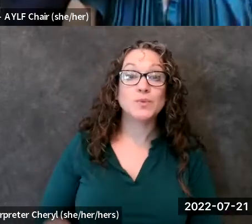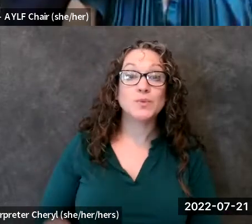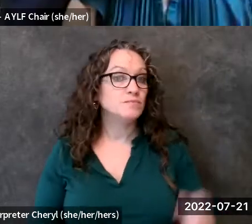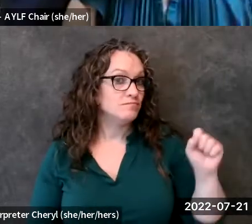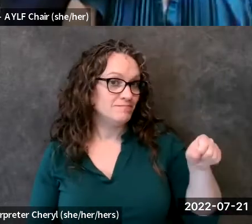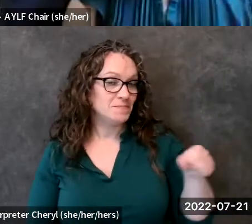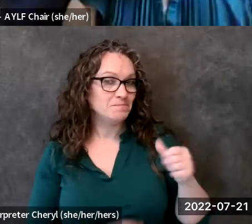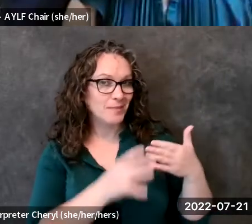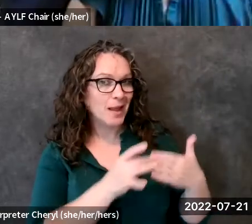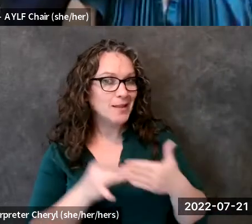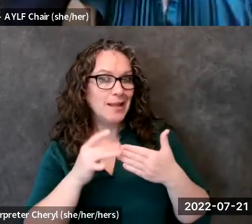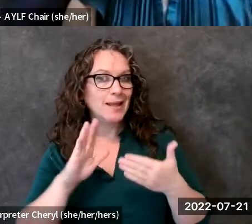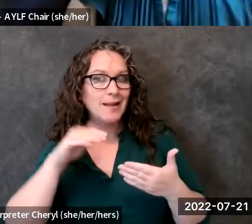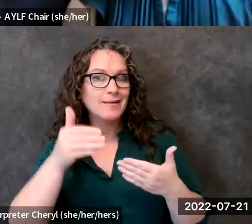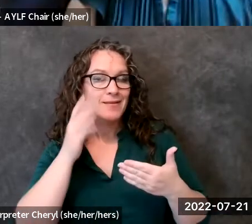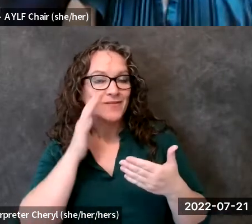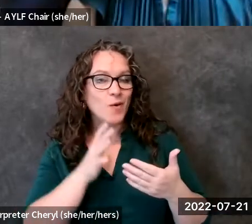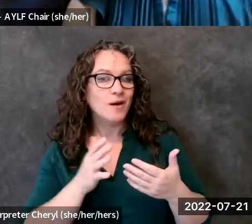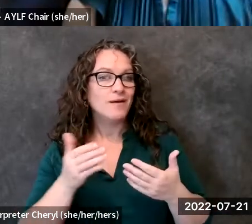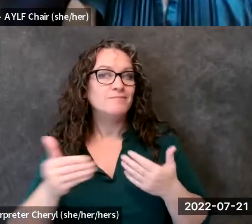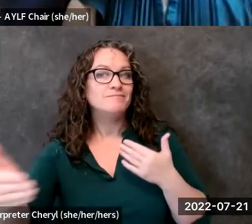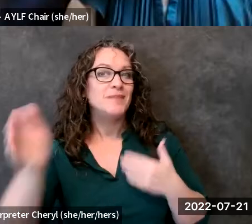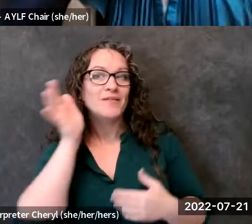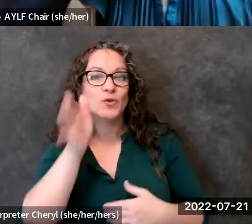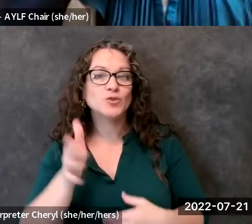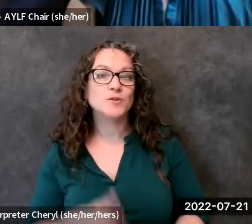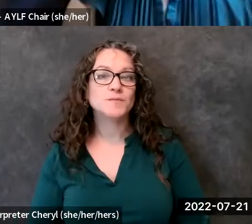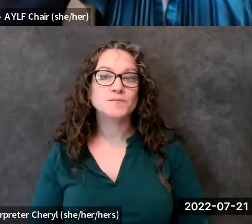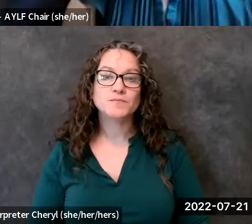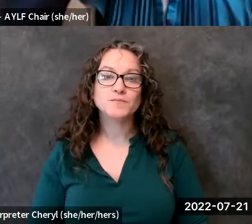way for the next generation you're absolutely right george i see that you have your hand up